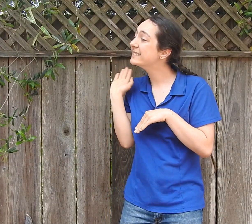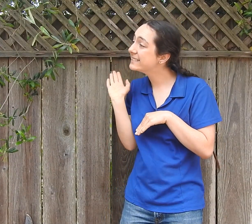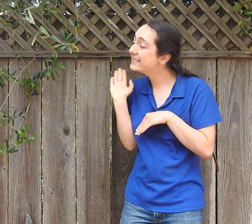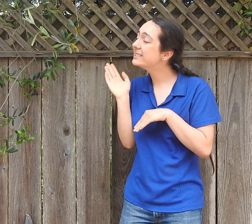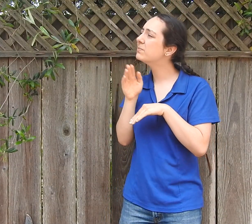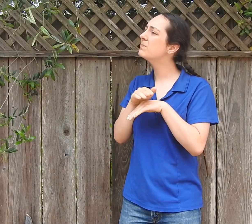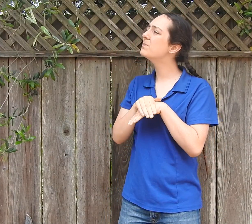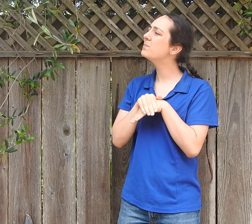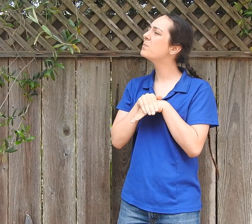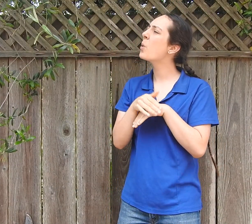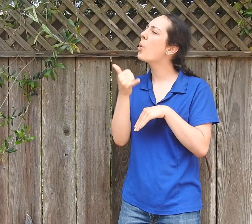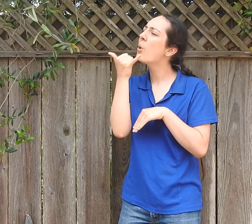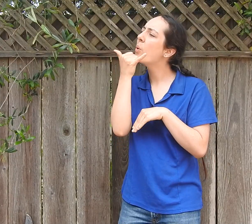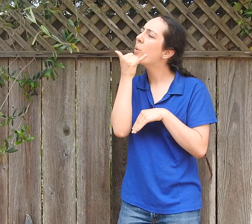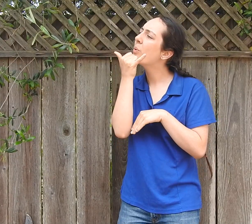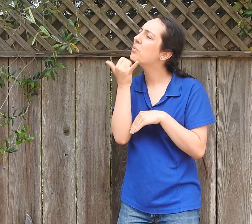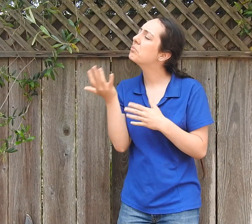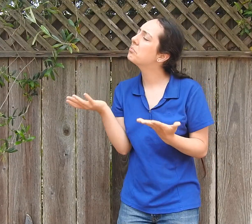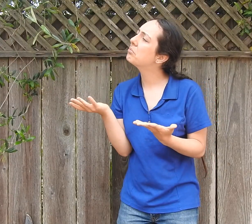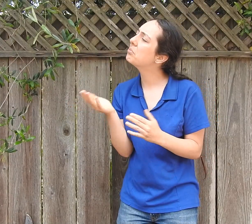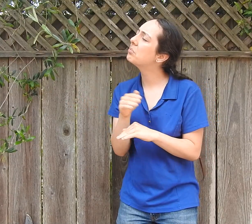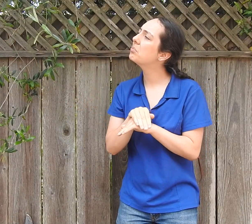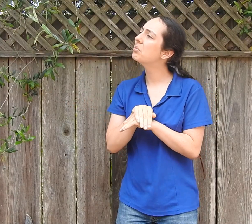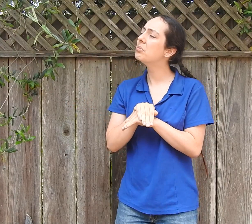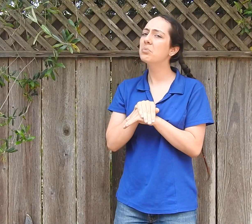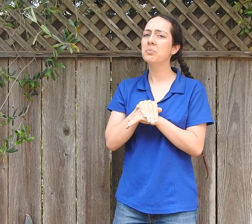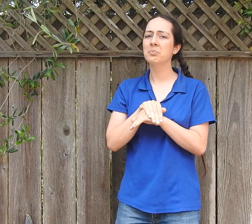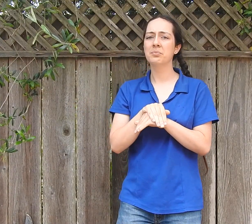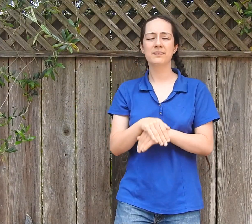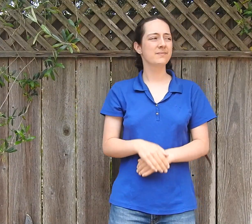"Hello," he says. "What's wrong?"